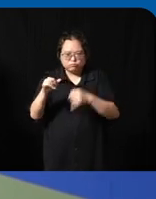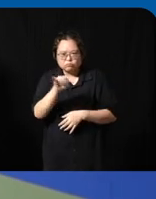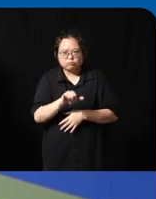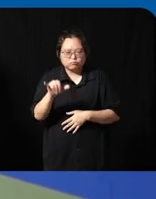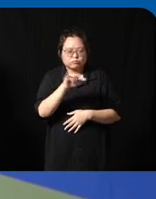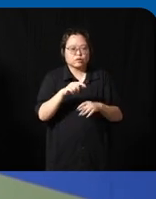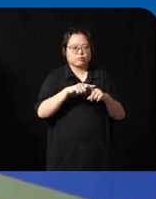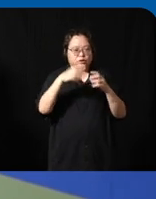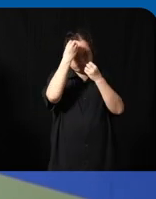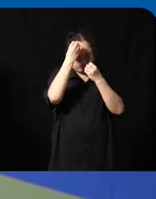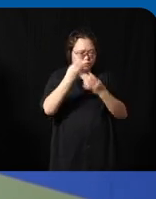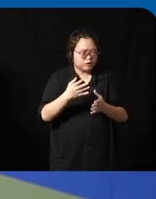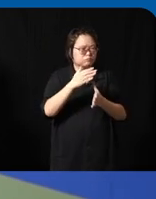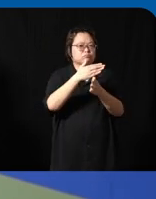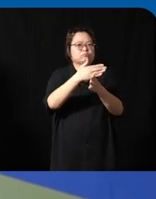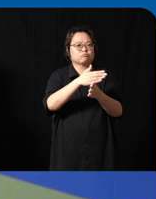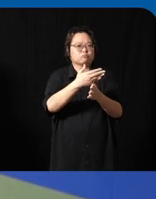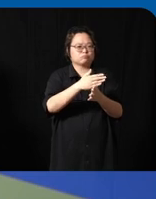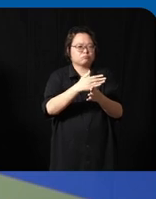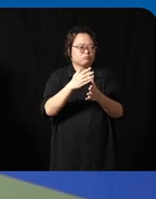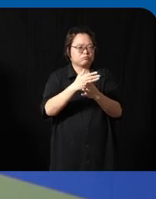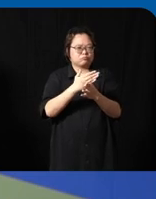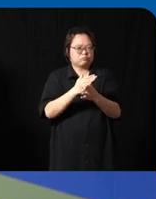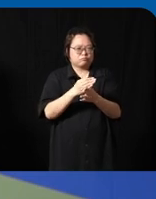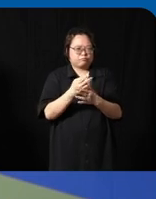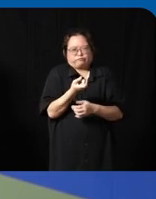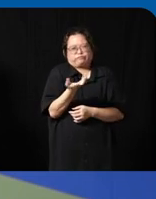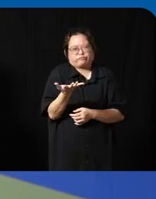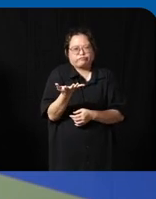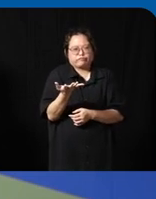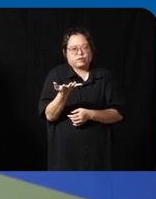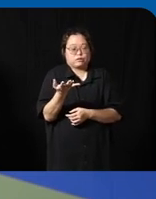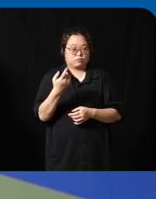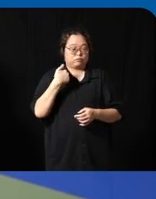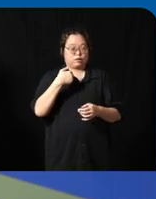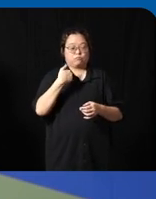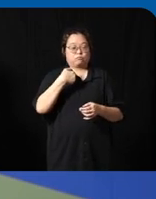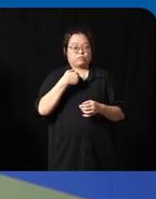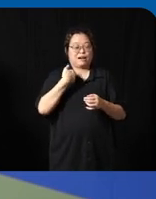our own shared experience uh what did we learn from our own pilots in our own countries what